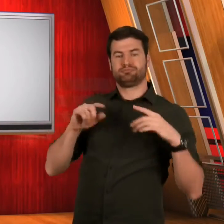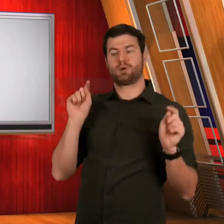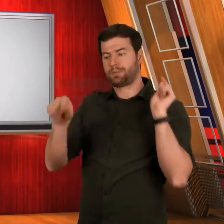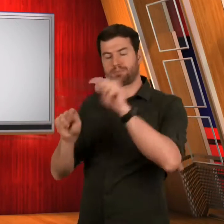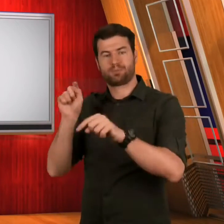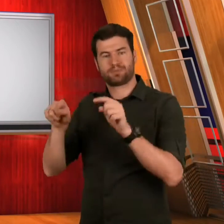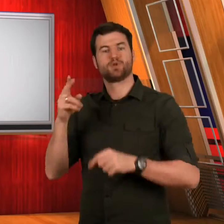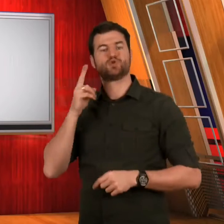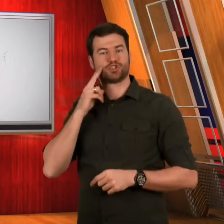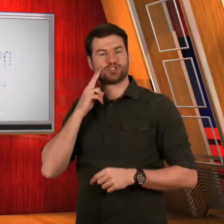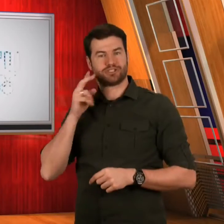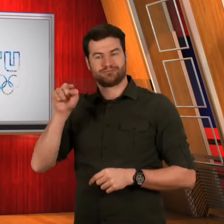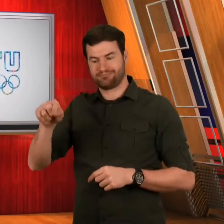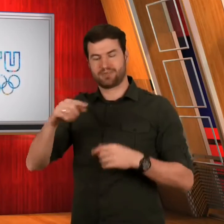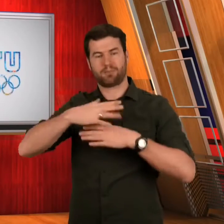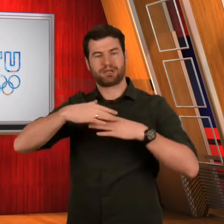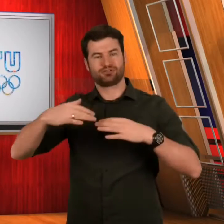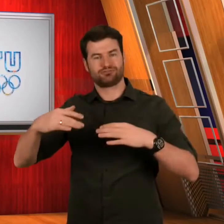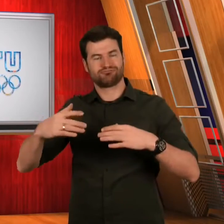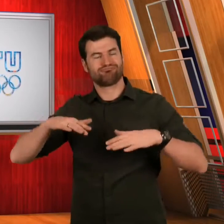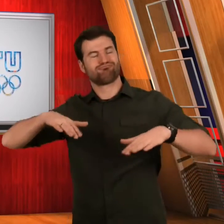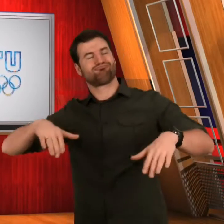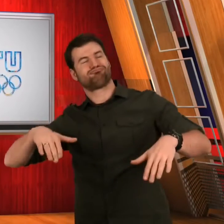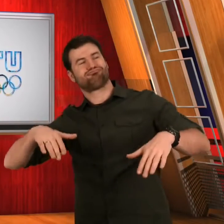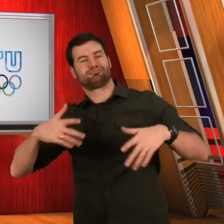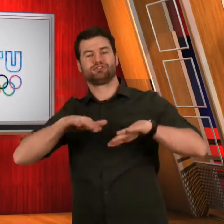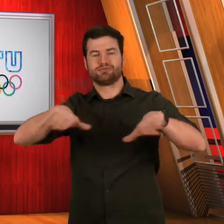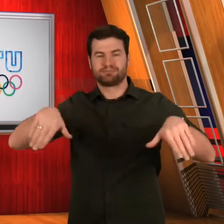just to sit by the beach in Sochi.